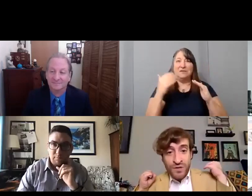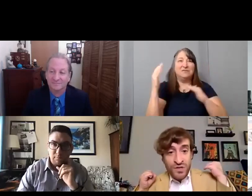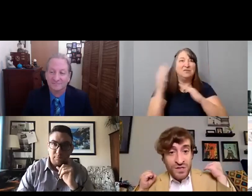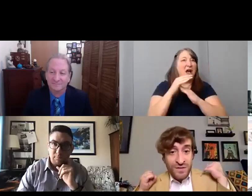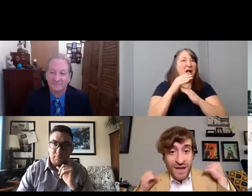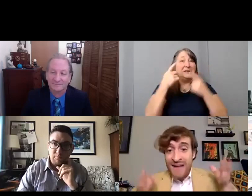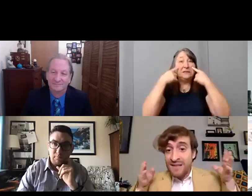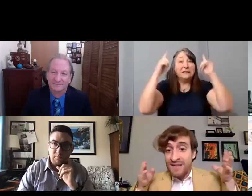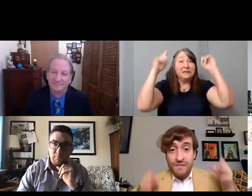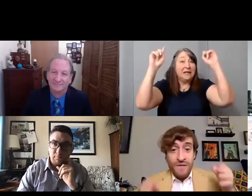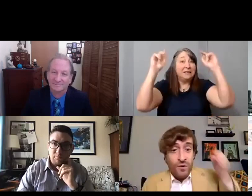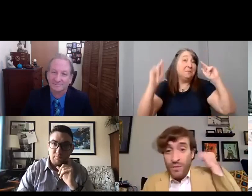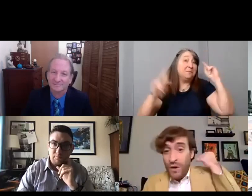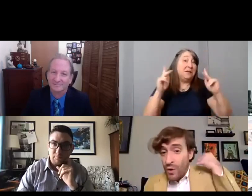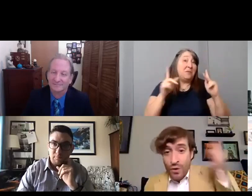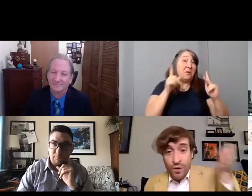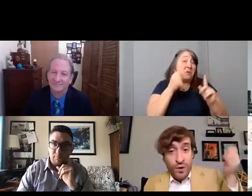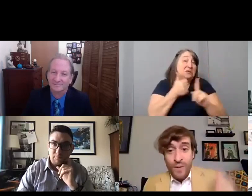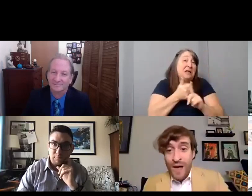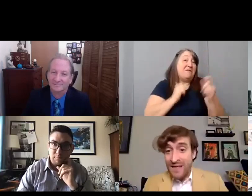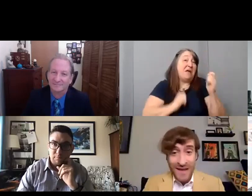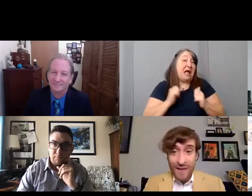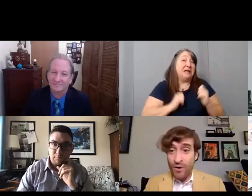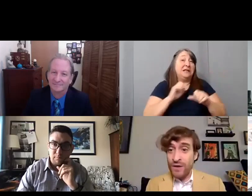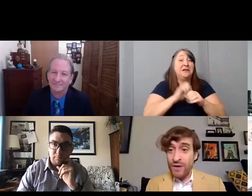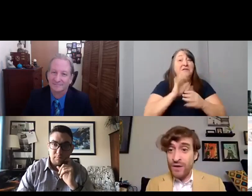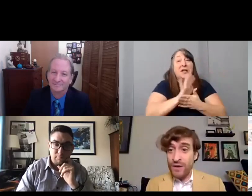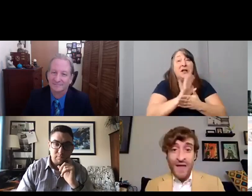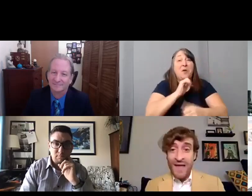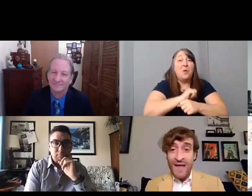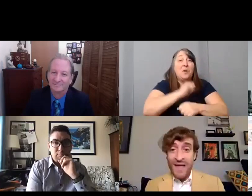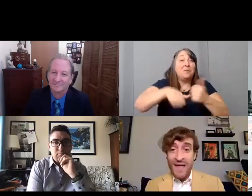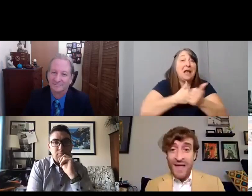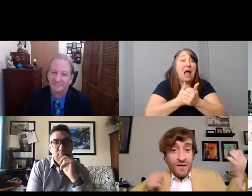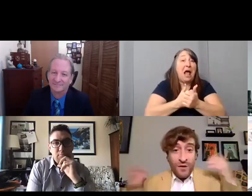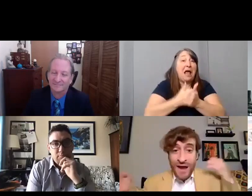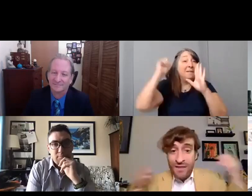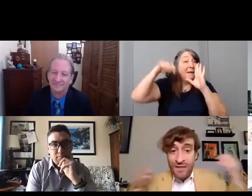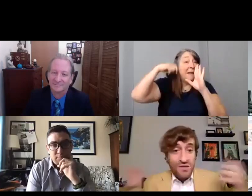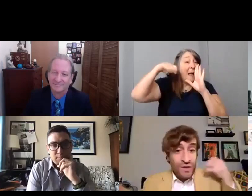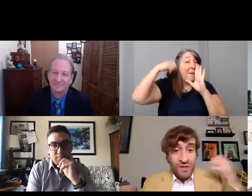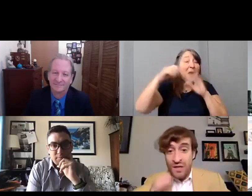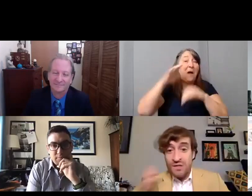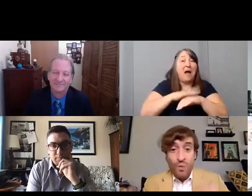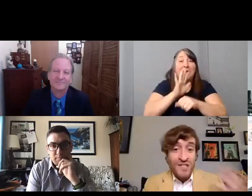film, or worked behind the camera on a film. And you know, now the industry is is watching these films.